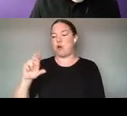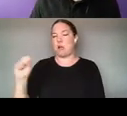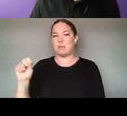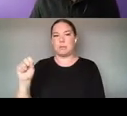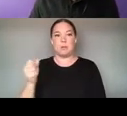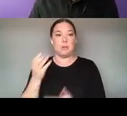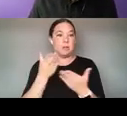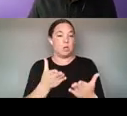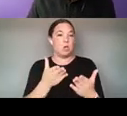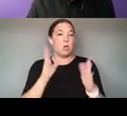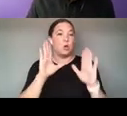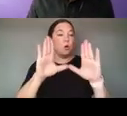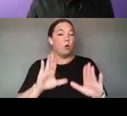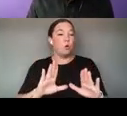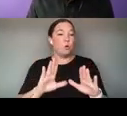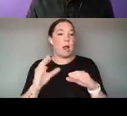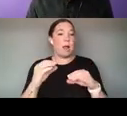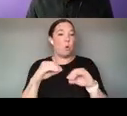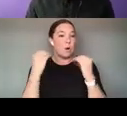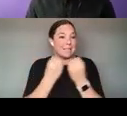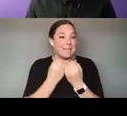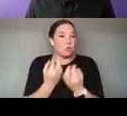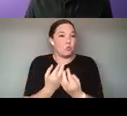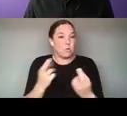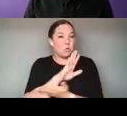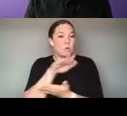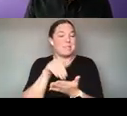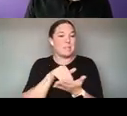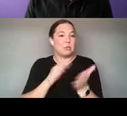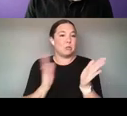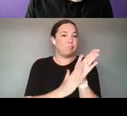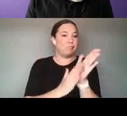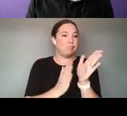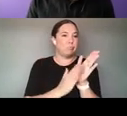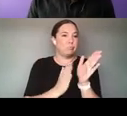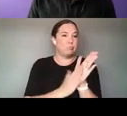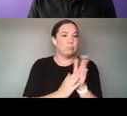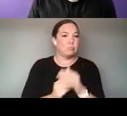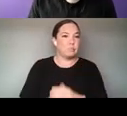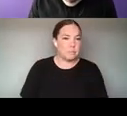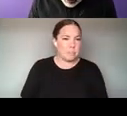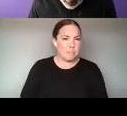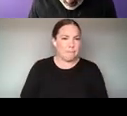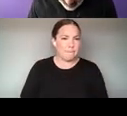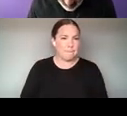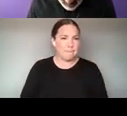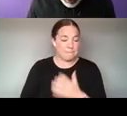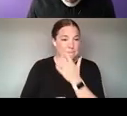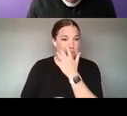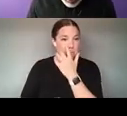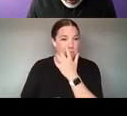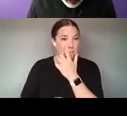CENTERS, AND RESOURCE CENTERS - THE CLINIC FOR OPEN SOURCE ARTS IN PARTICULAR AT, AT AT DENVER